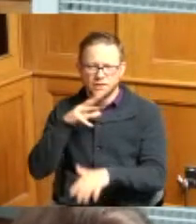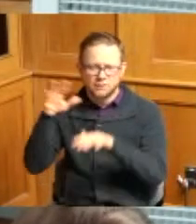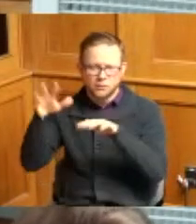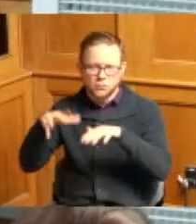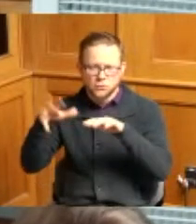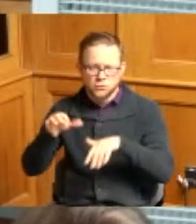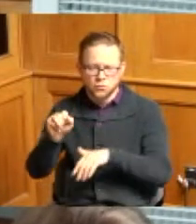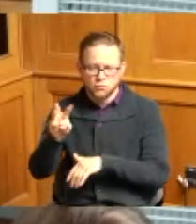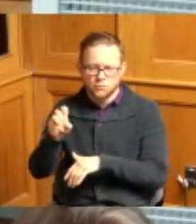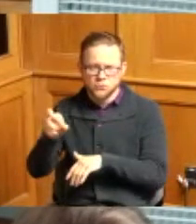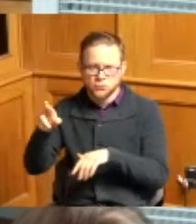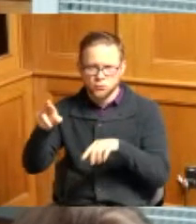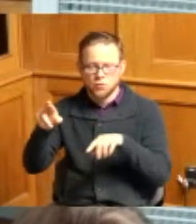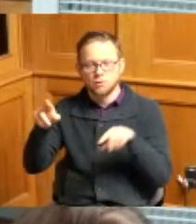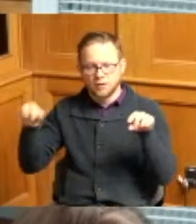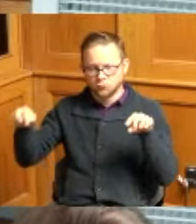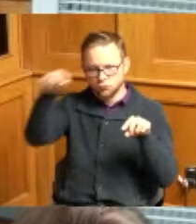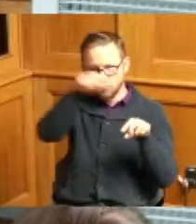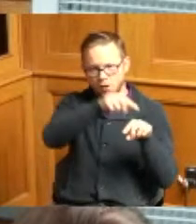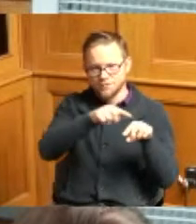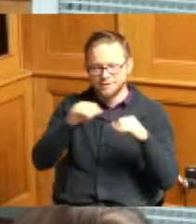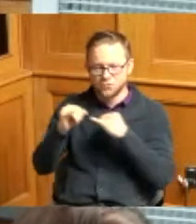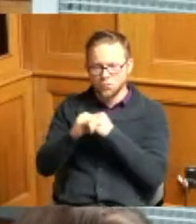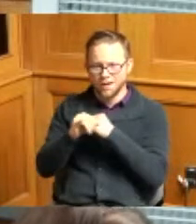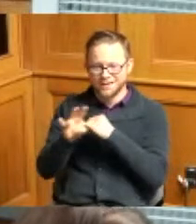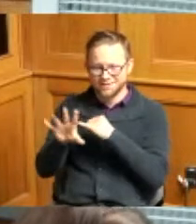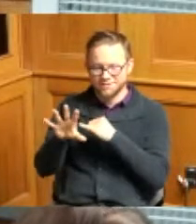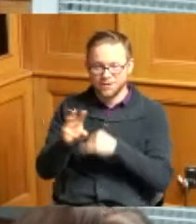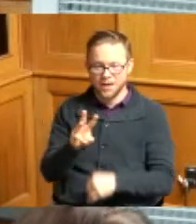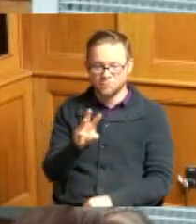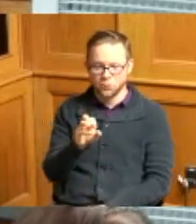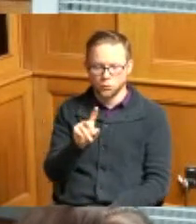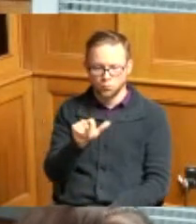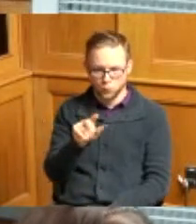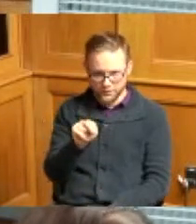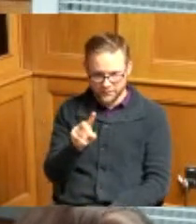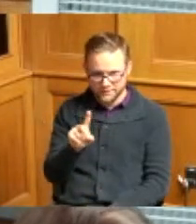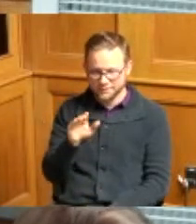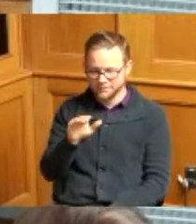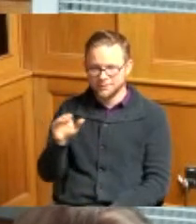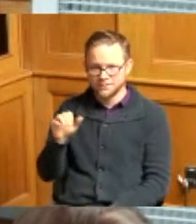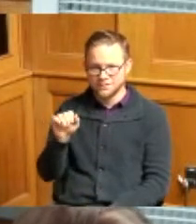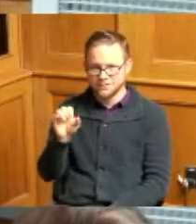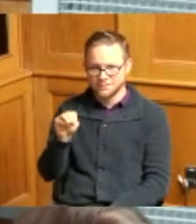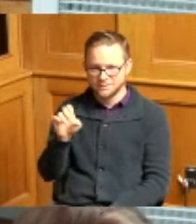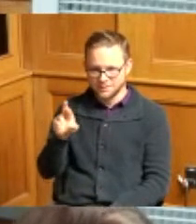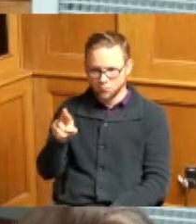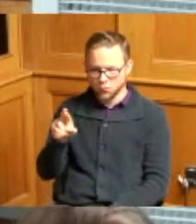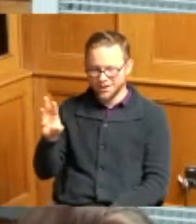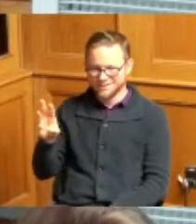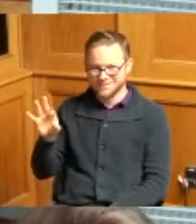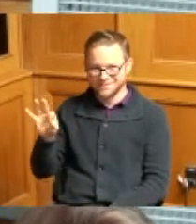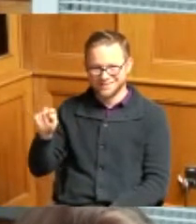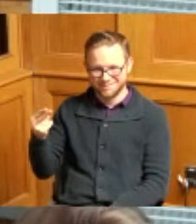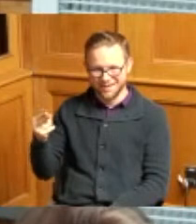across i-75 at Woodland Avenue Seymour Avenue and 69th street as well as upsizing